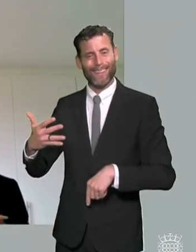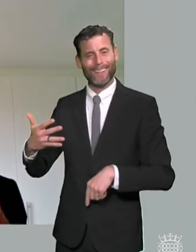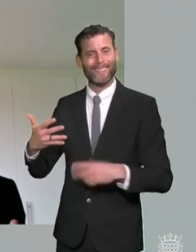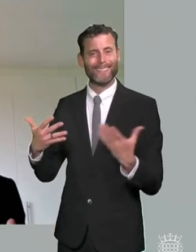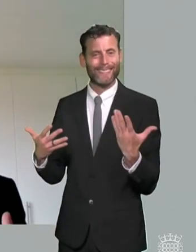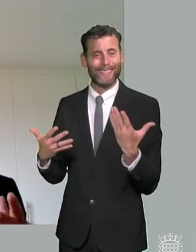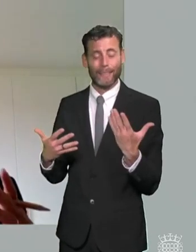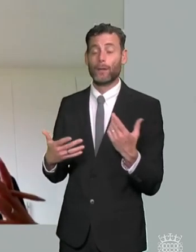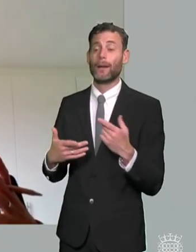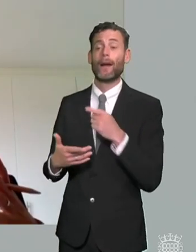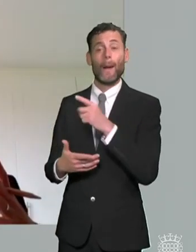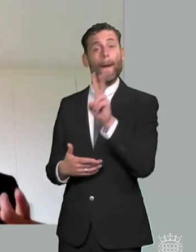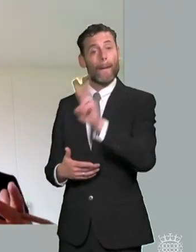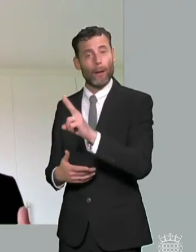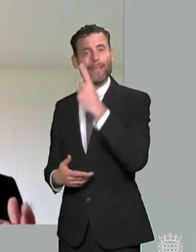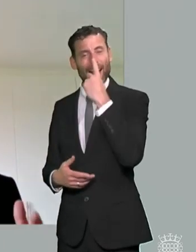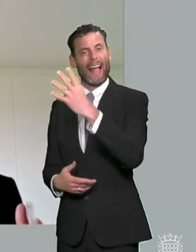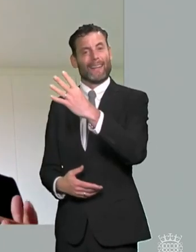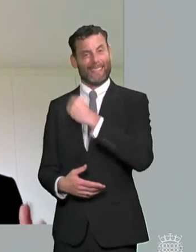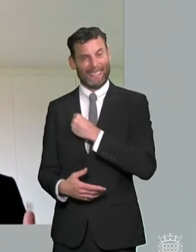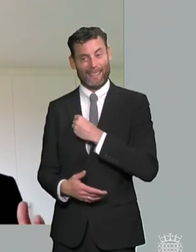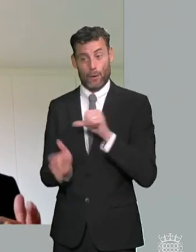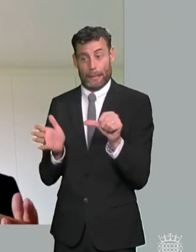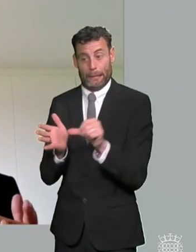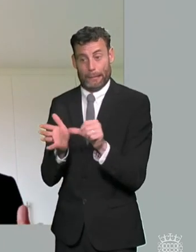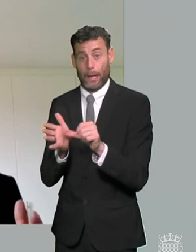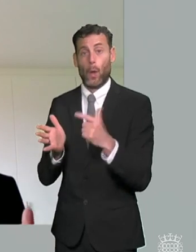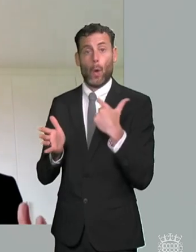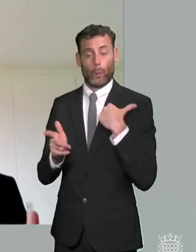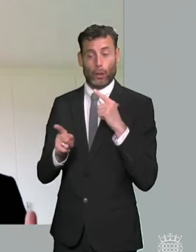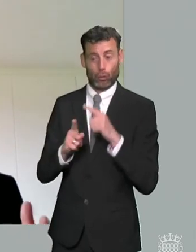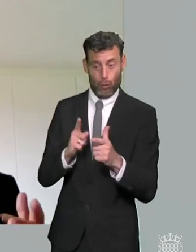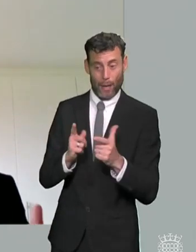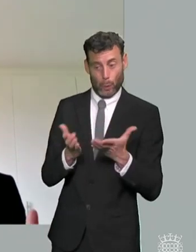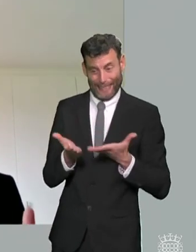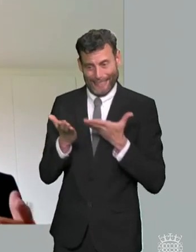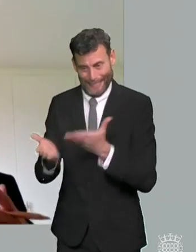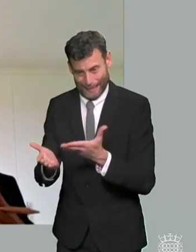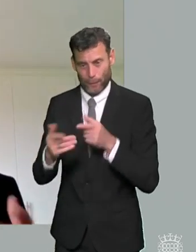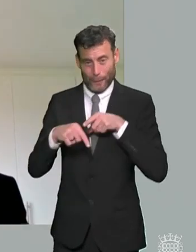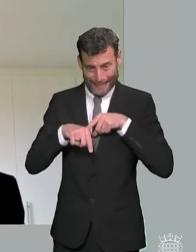people can come to us and where we can we provide an effective level of accountability but far few